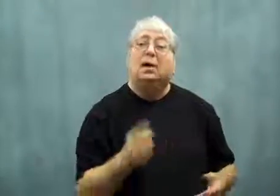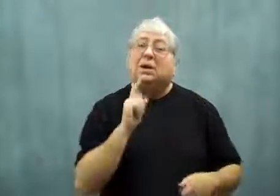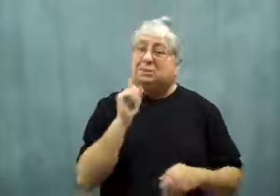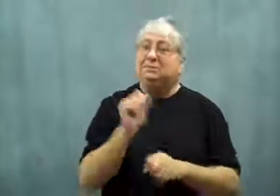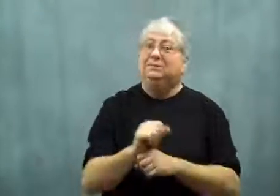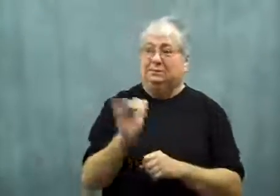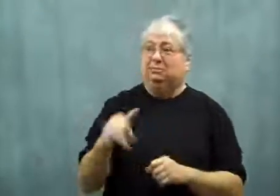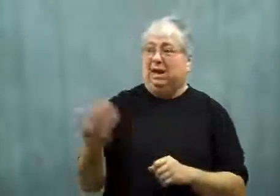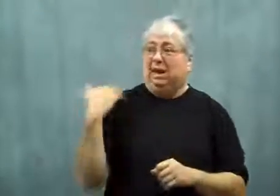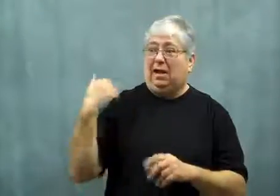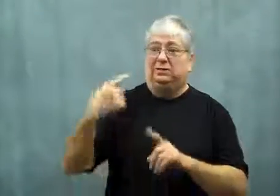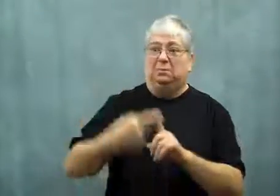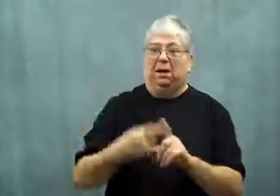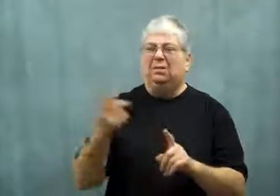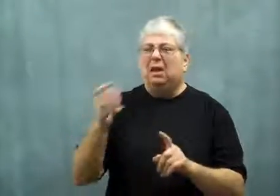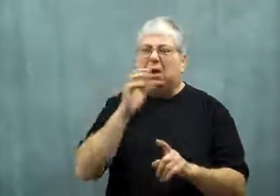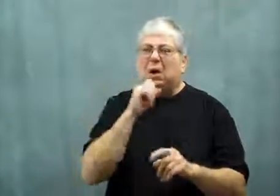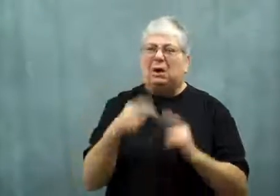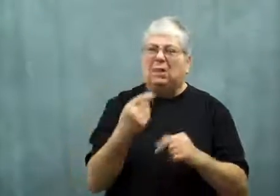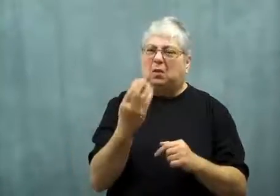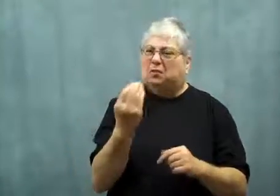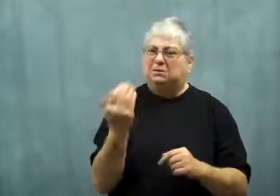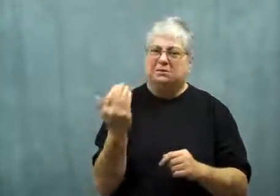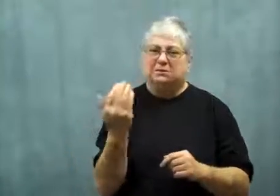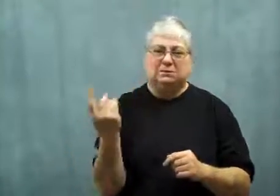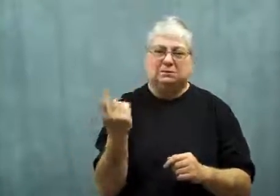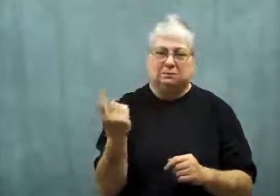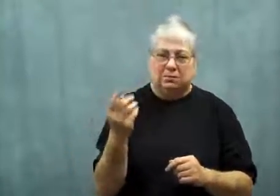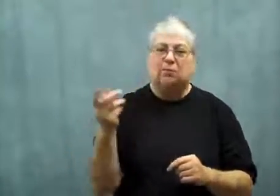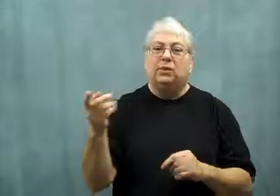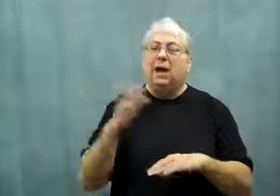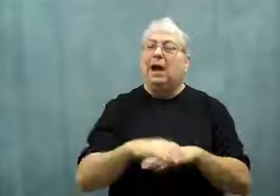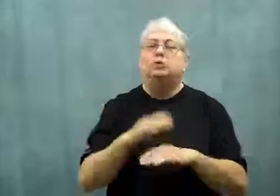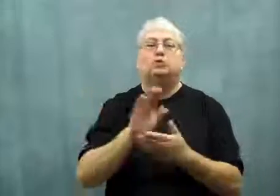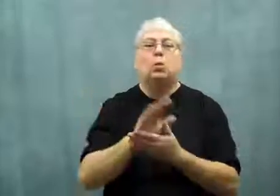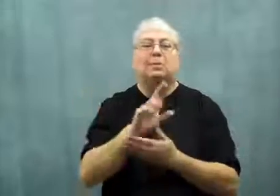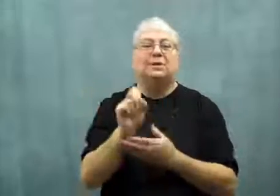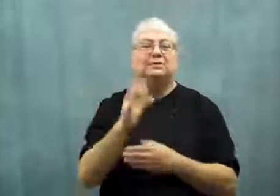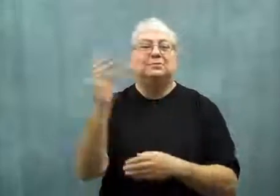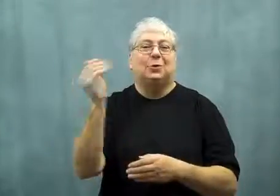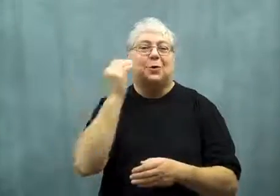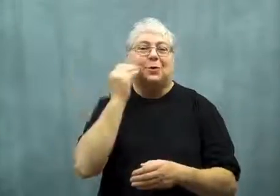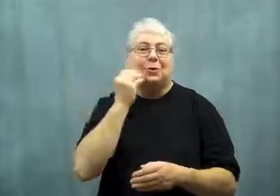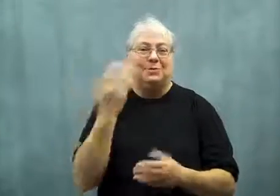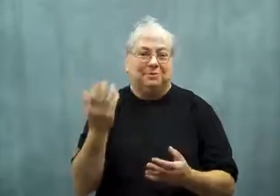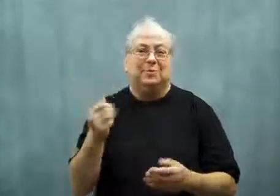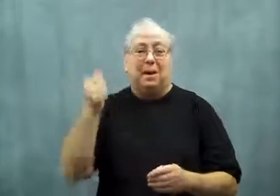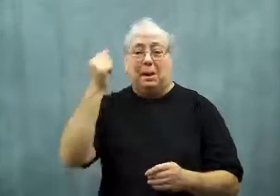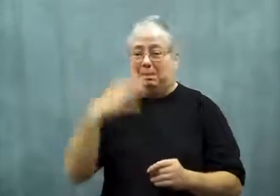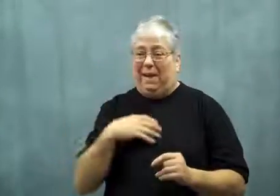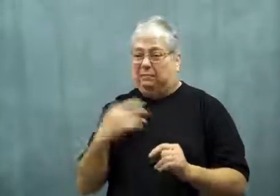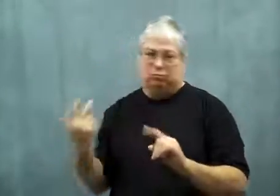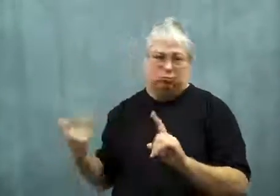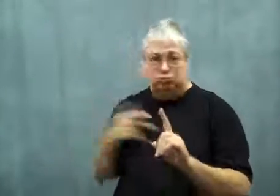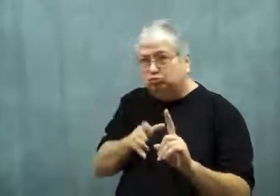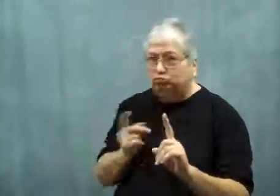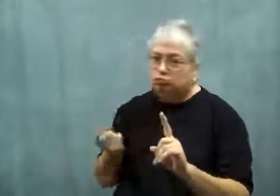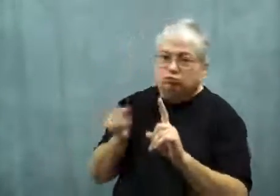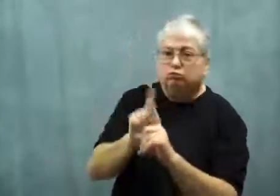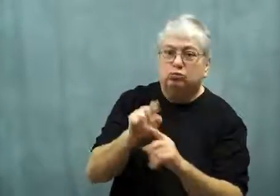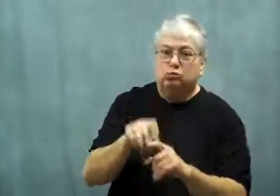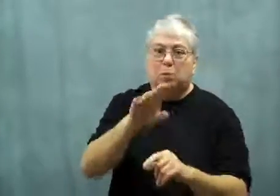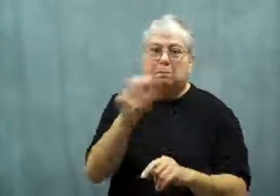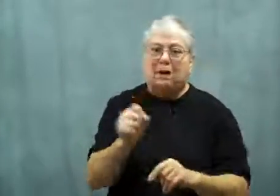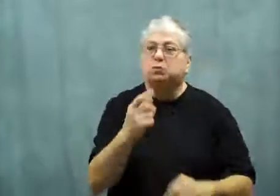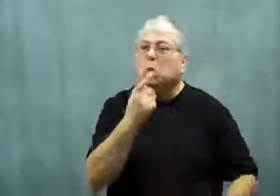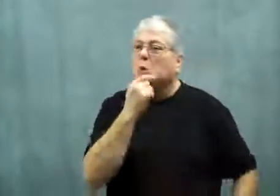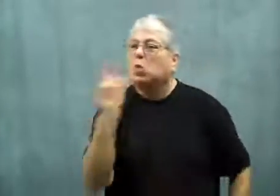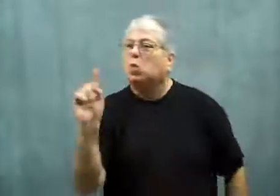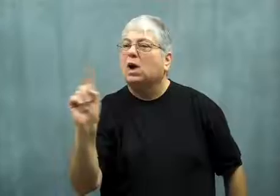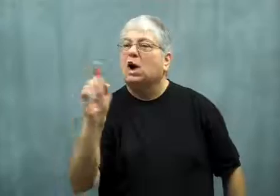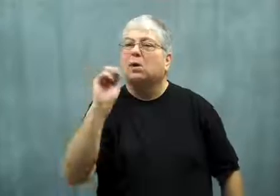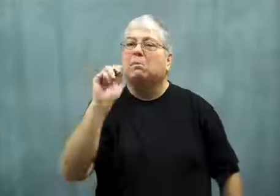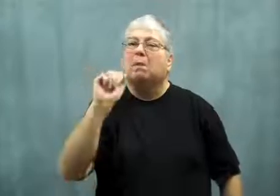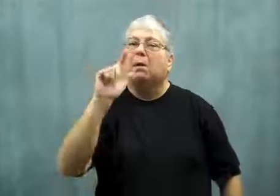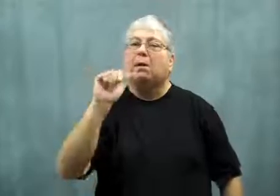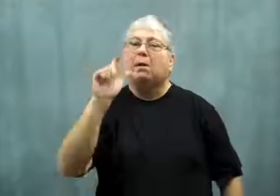Last month, she was 14 or 15, riding the school bus home.